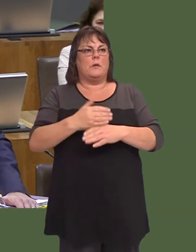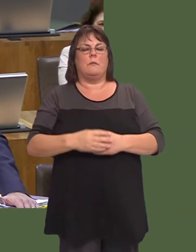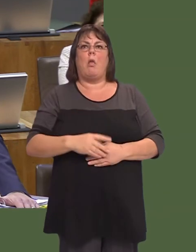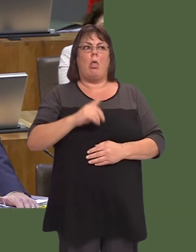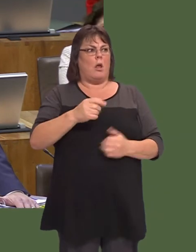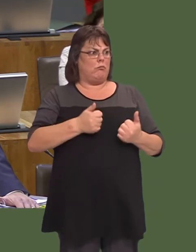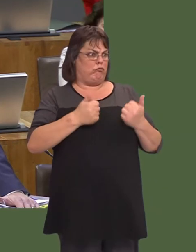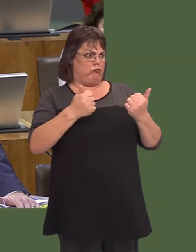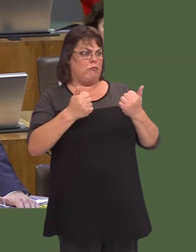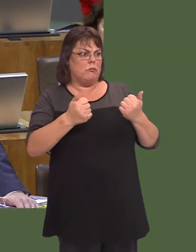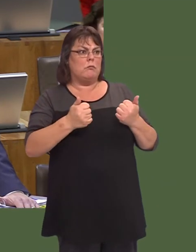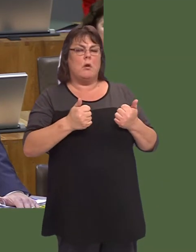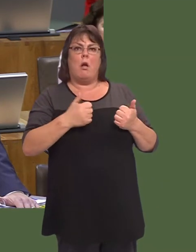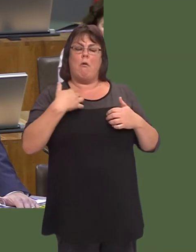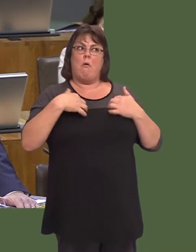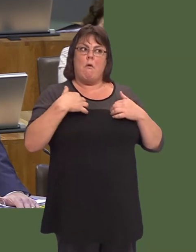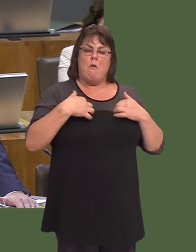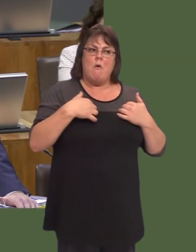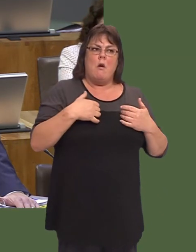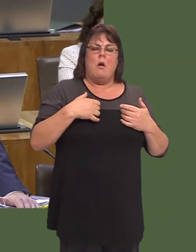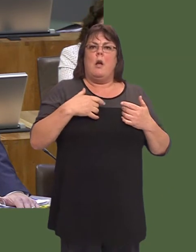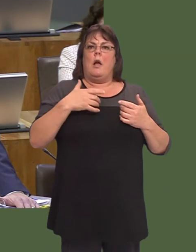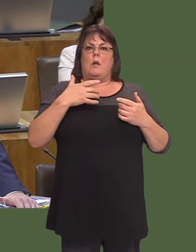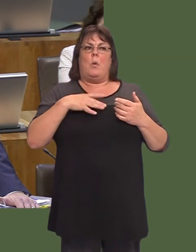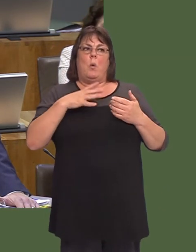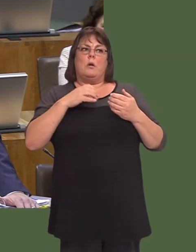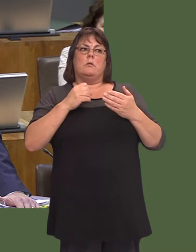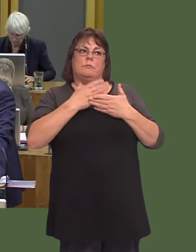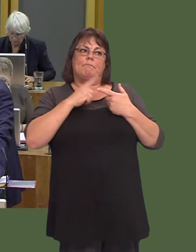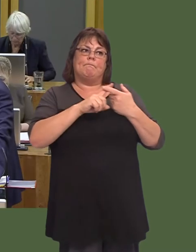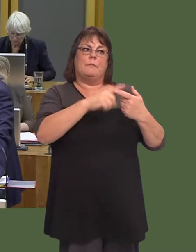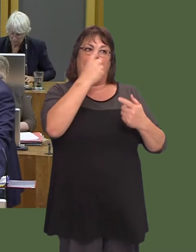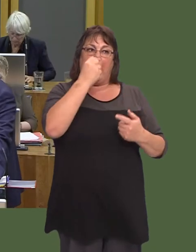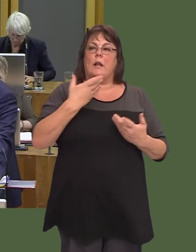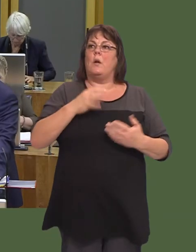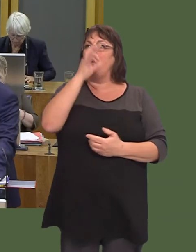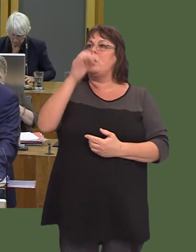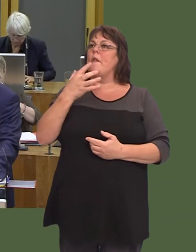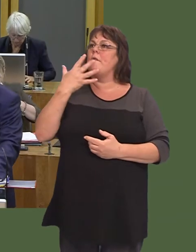That is encouraging and, of course, in doing that, we want to make sure that there is more to come. Mark Isherwood: 5.